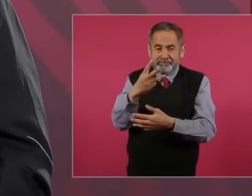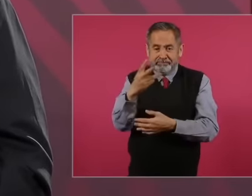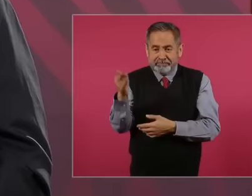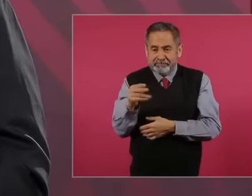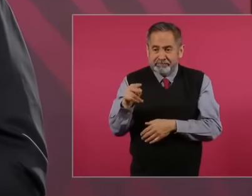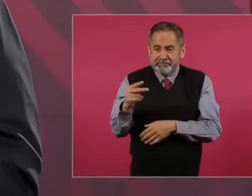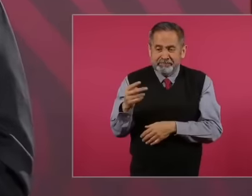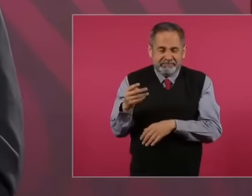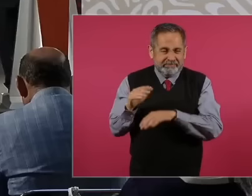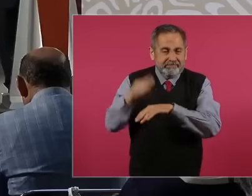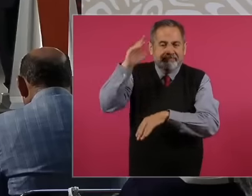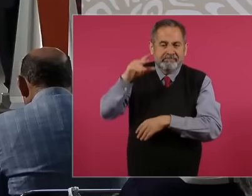when